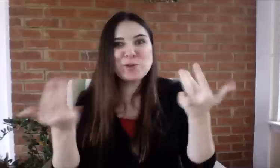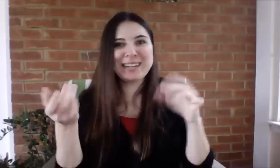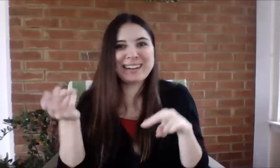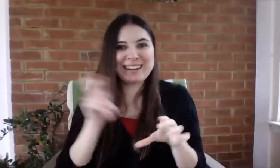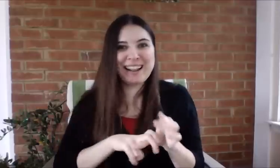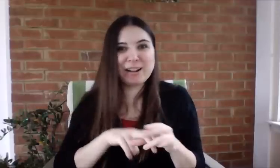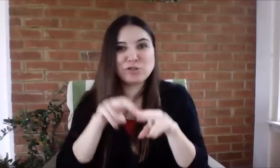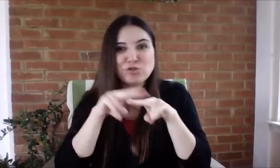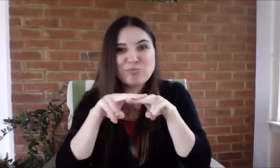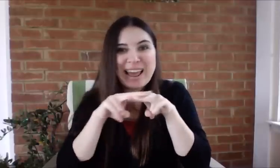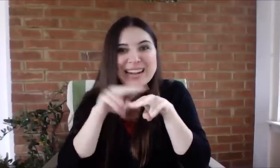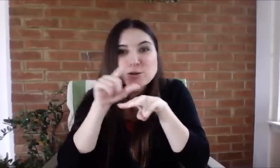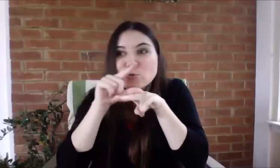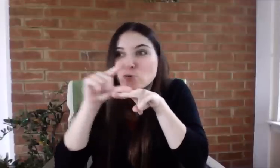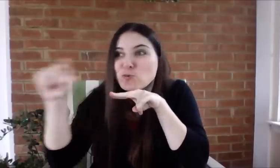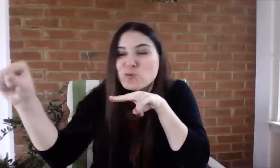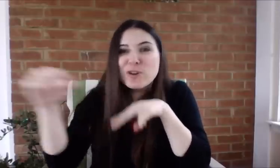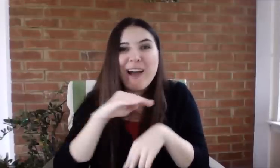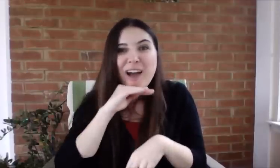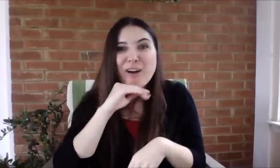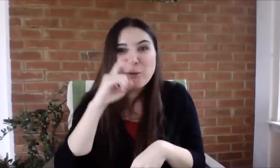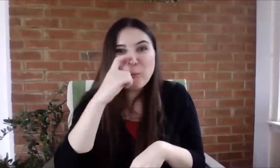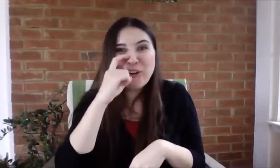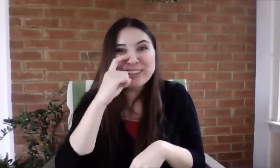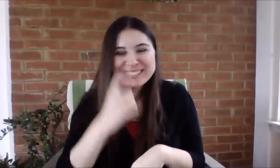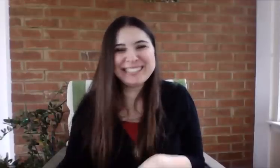Exciting to board the train that will take you to Hogwarts!